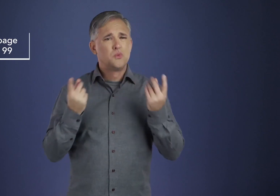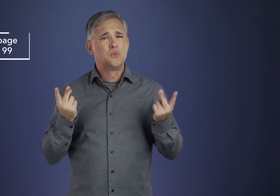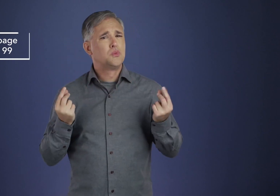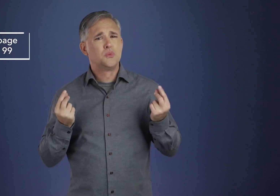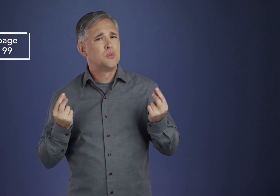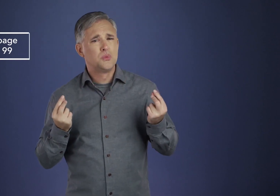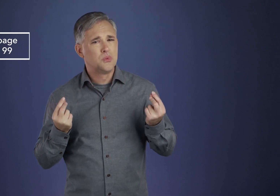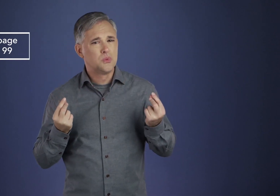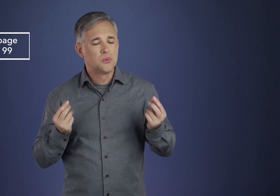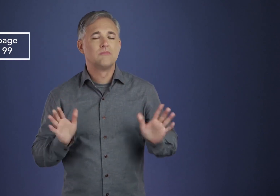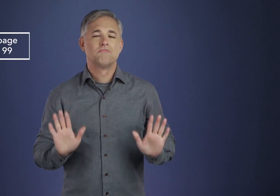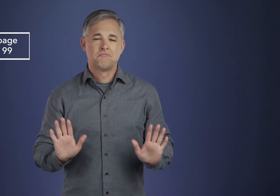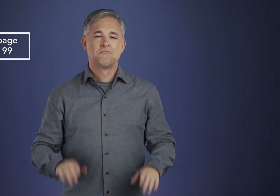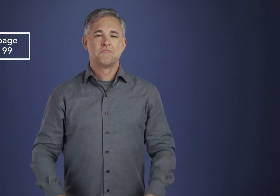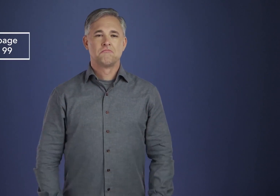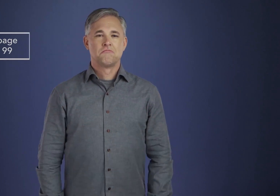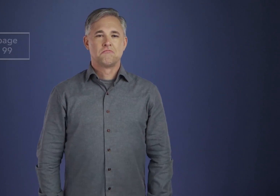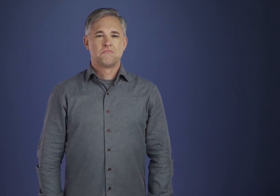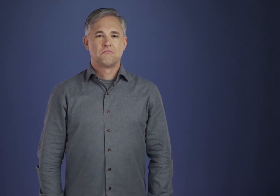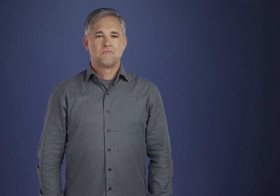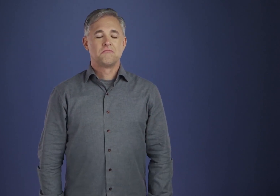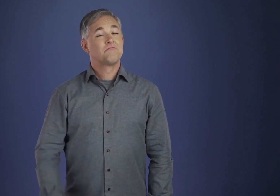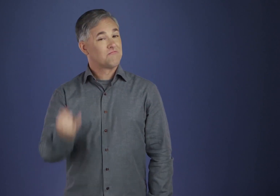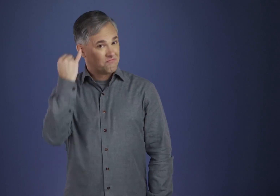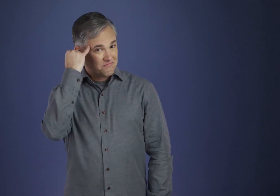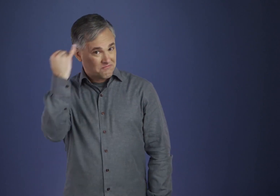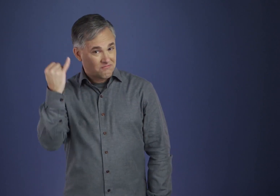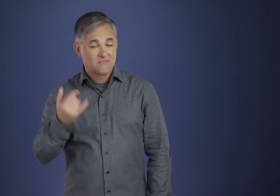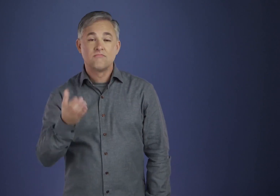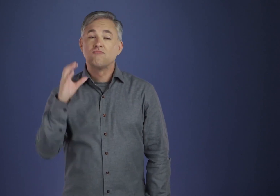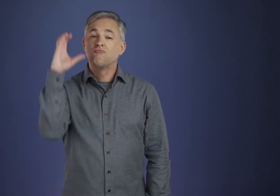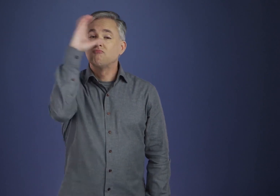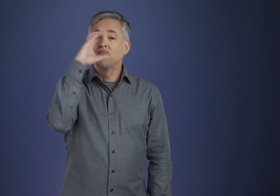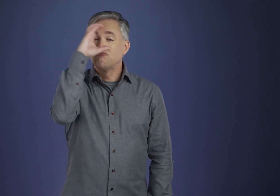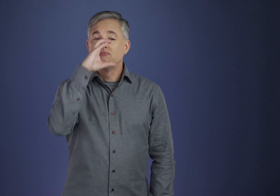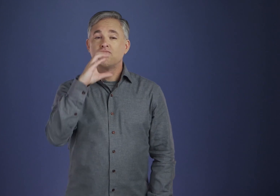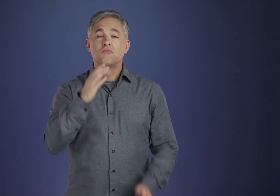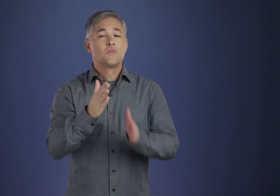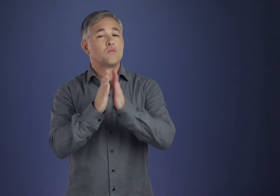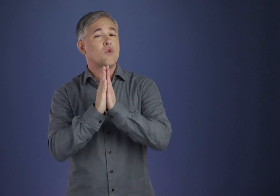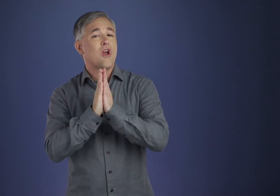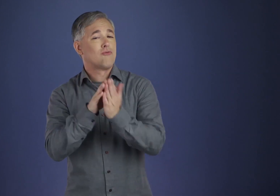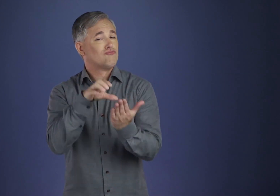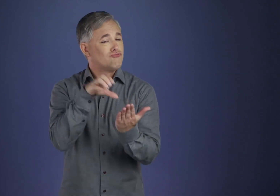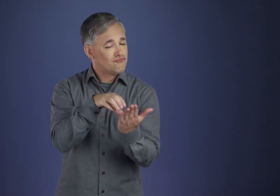don't even know how to begin? Well, we might start like this.